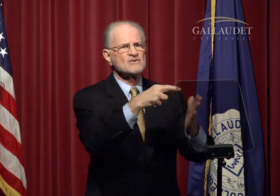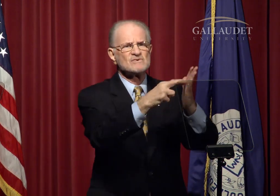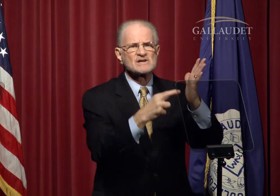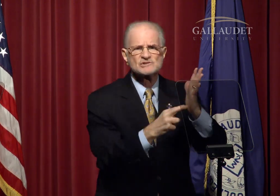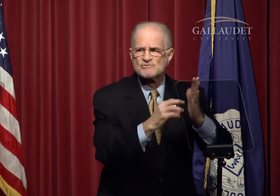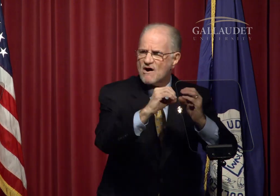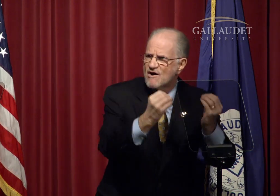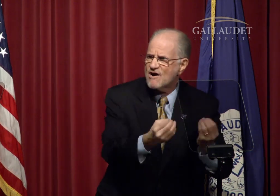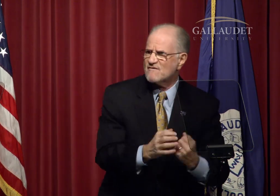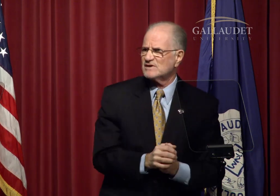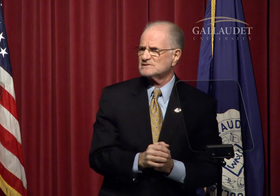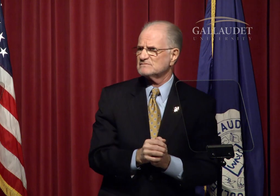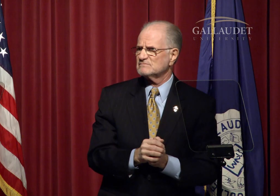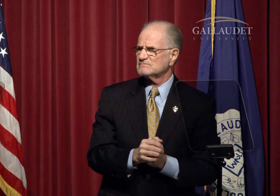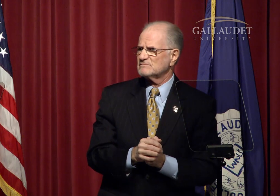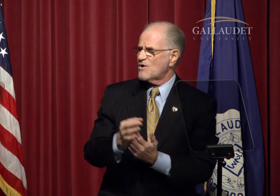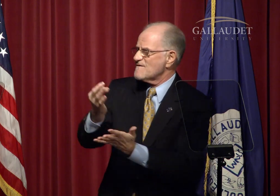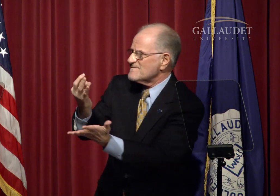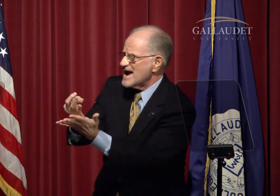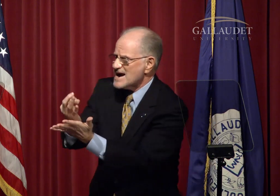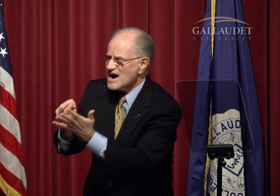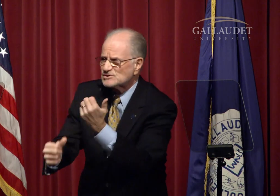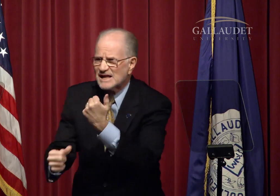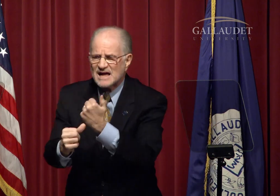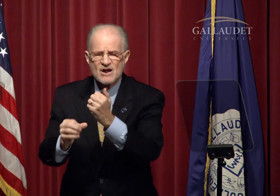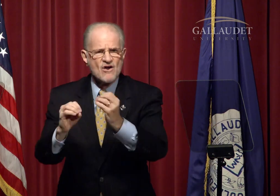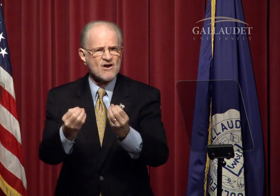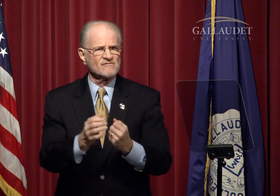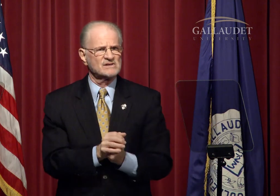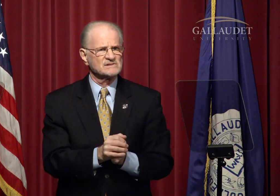to the Registrar's Office, the Financial Aid office,